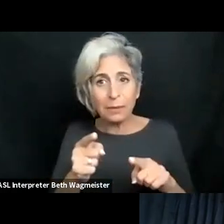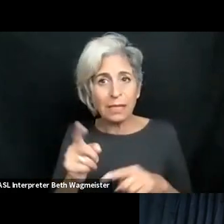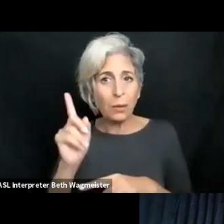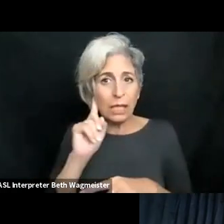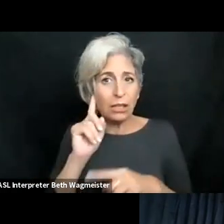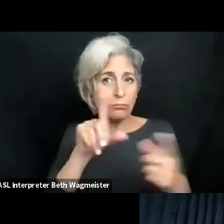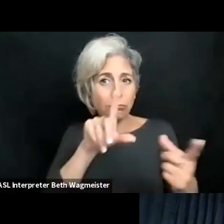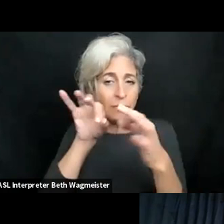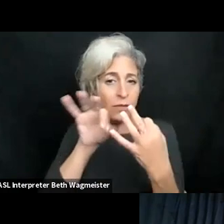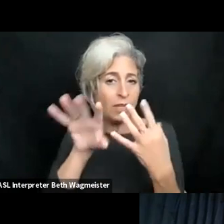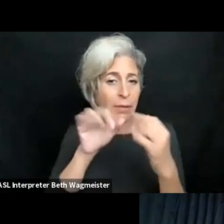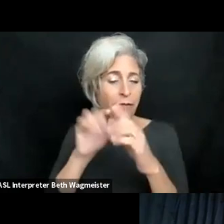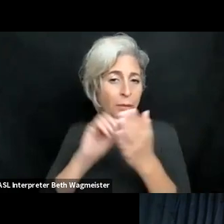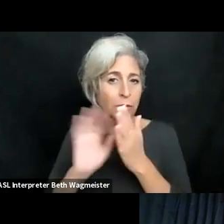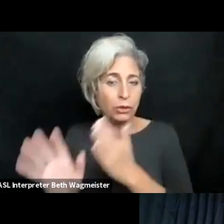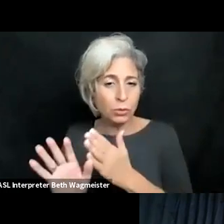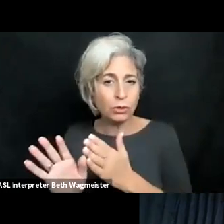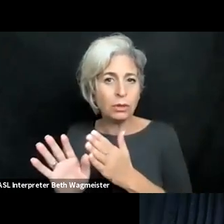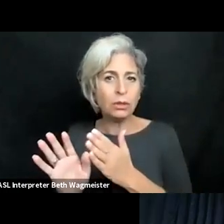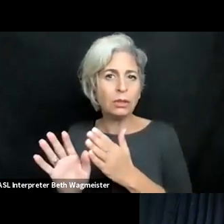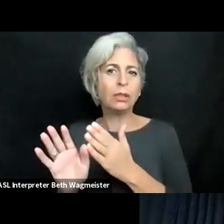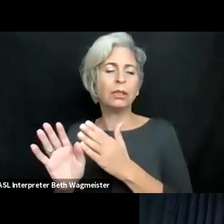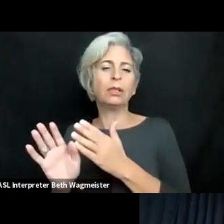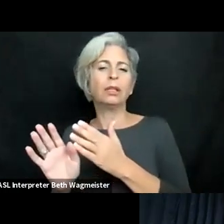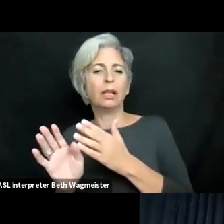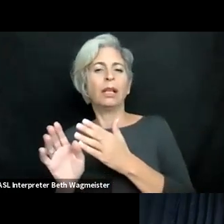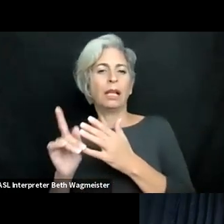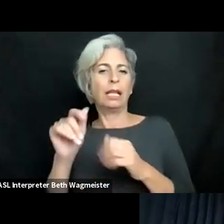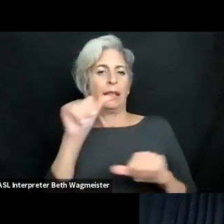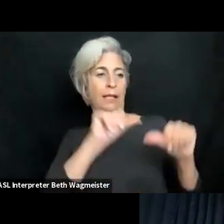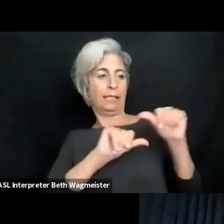and giving assignments. And actually it's something interesting, would I